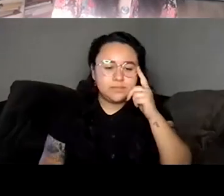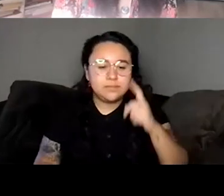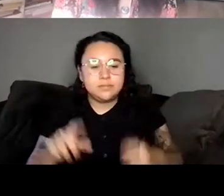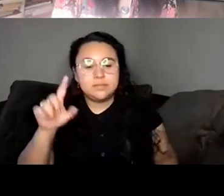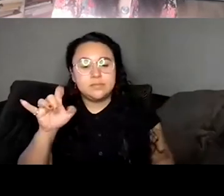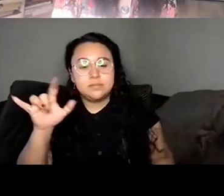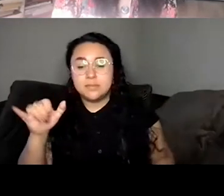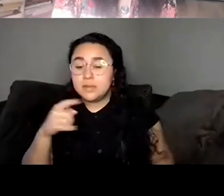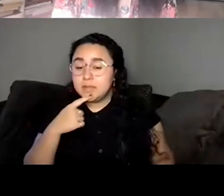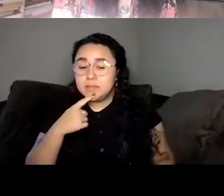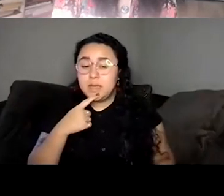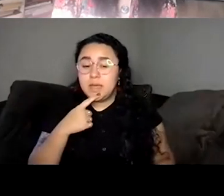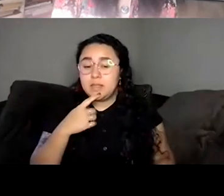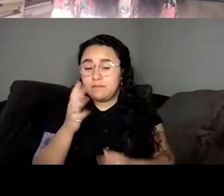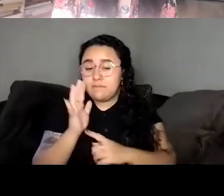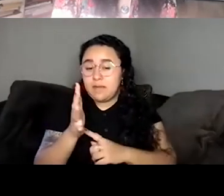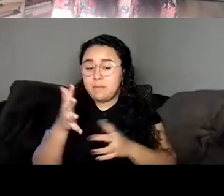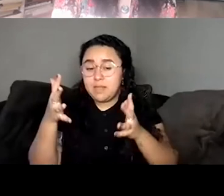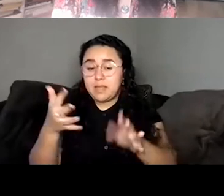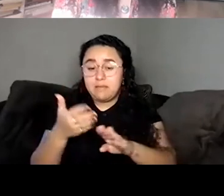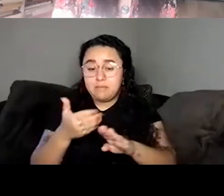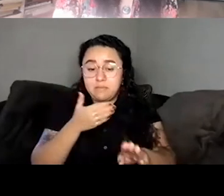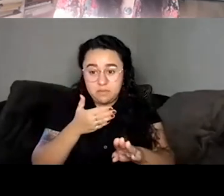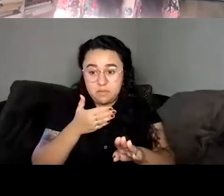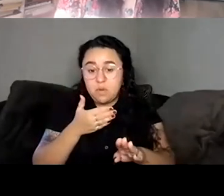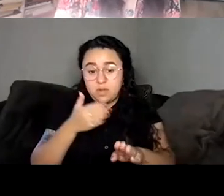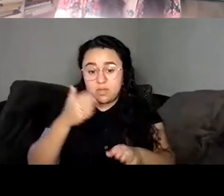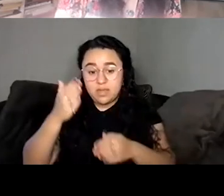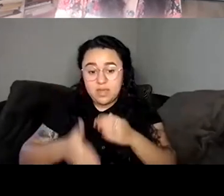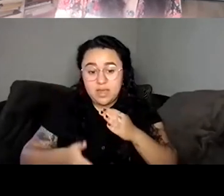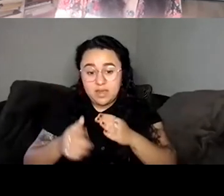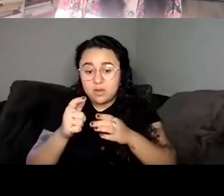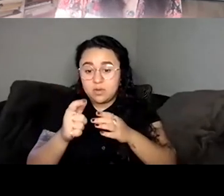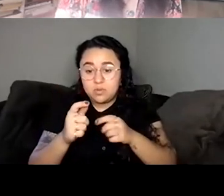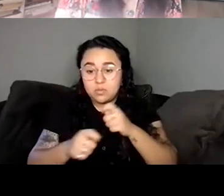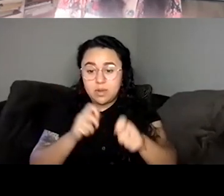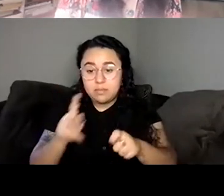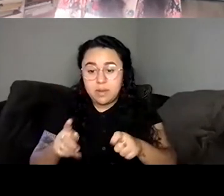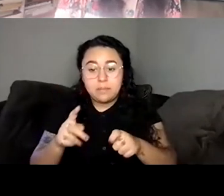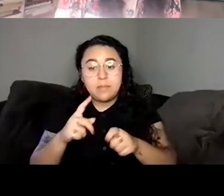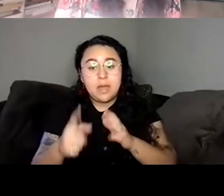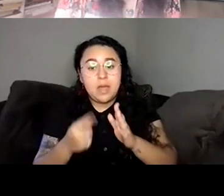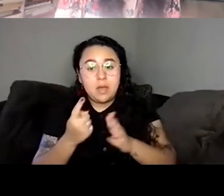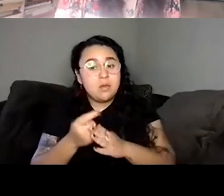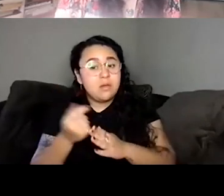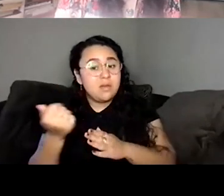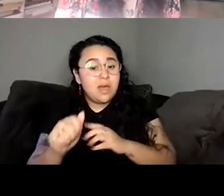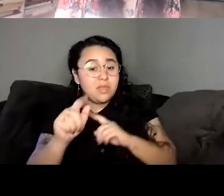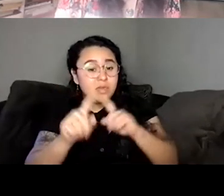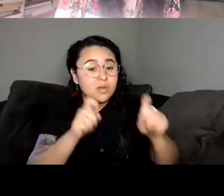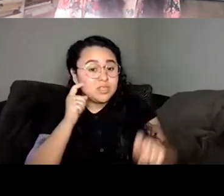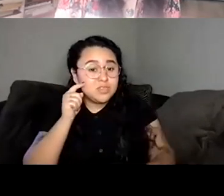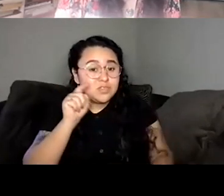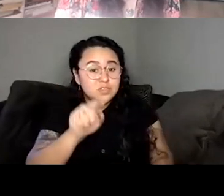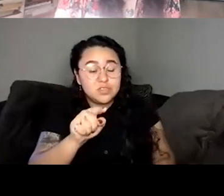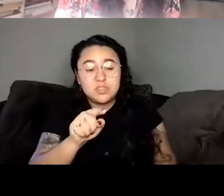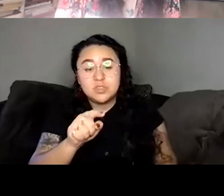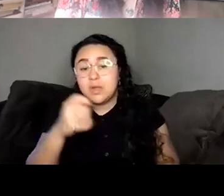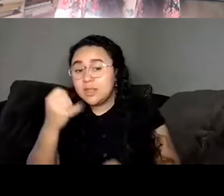left before the hour of any either of you have any other lightning round questions? Or just one last question to close this out